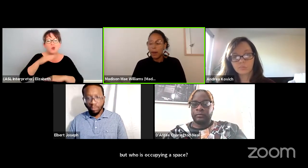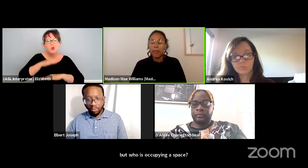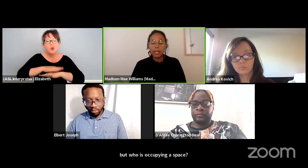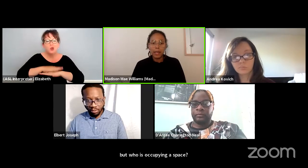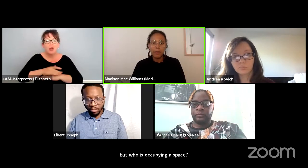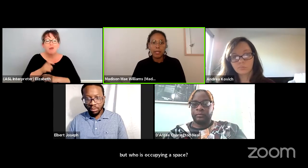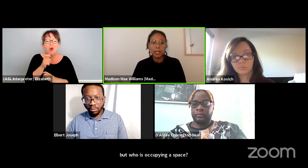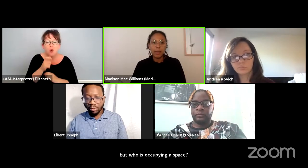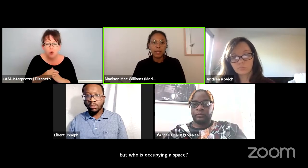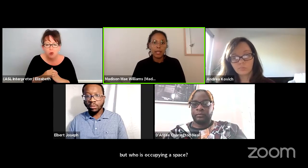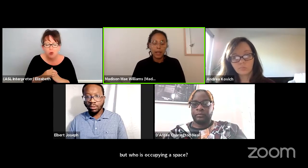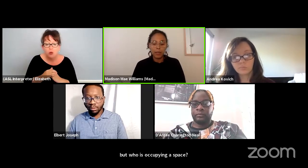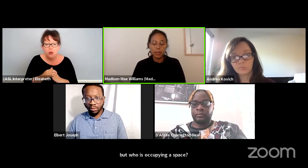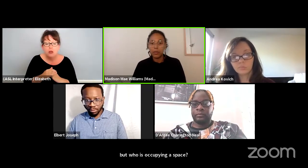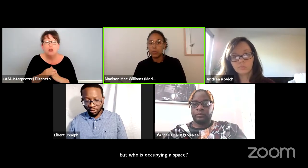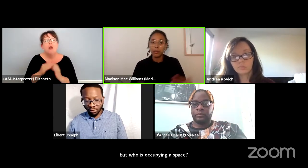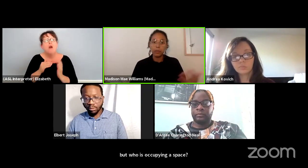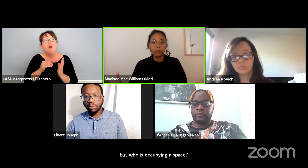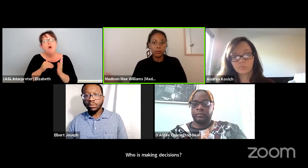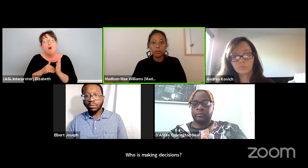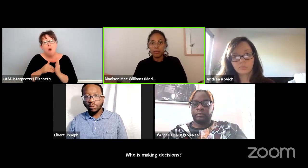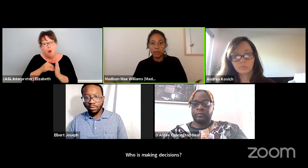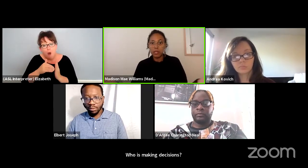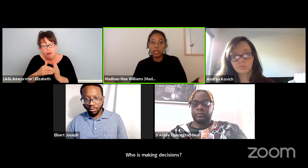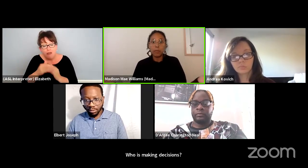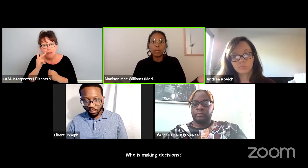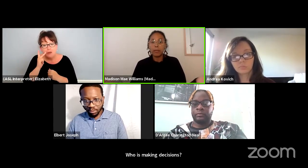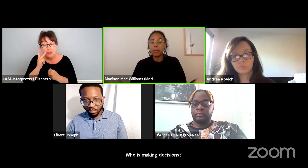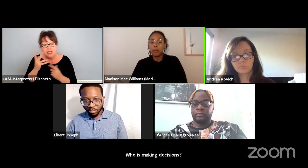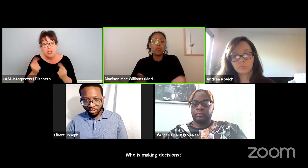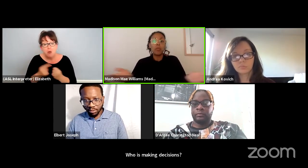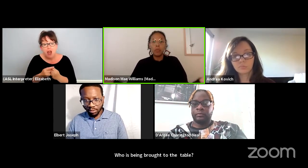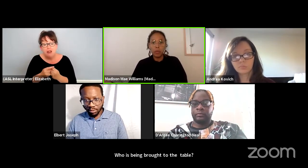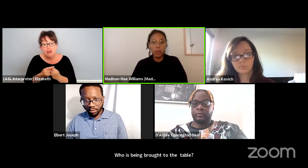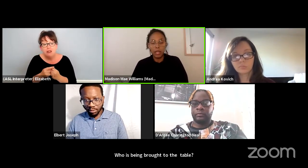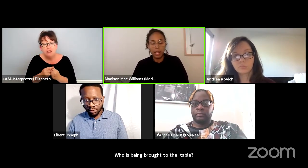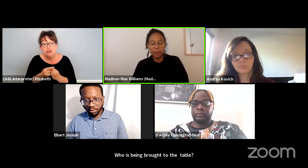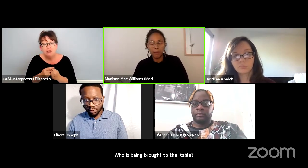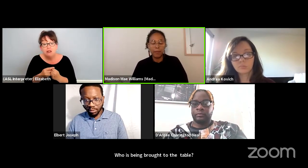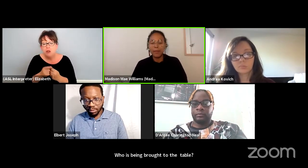Oftentimes this comes down to just simply who's there.